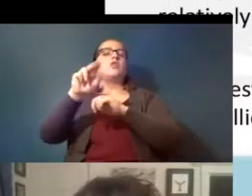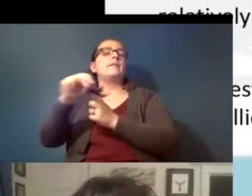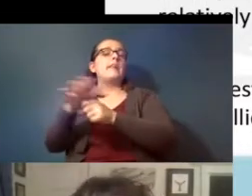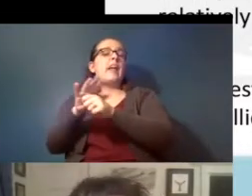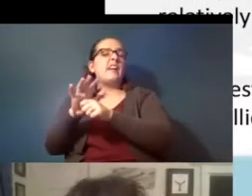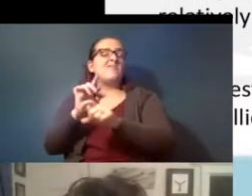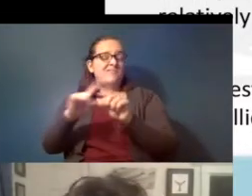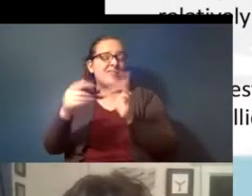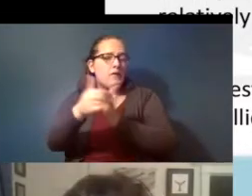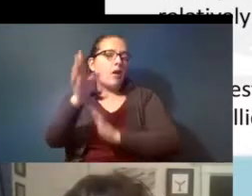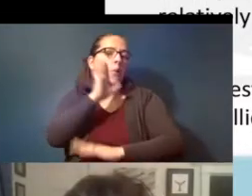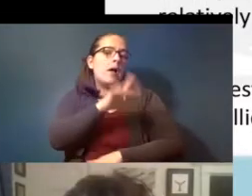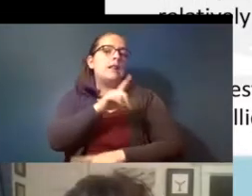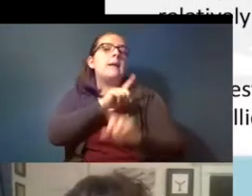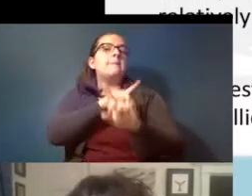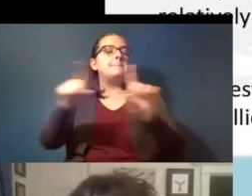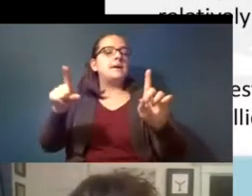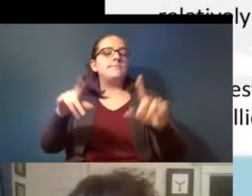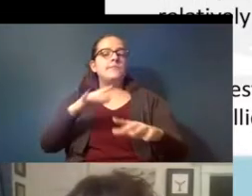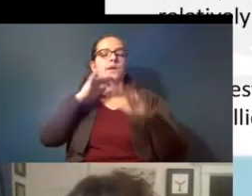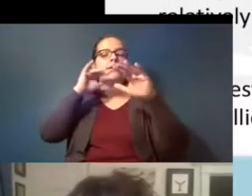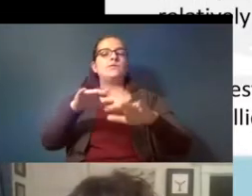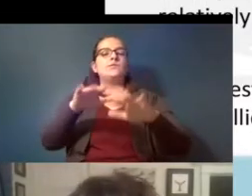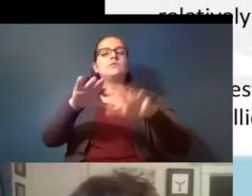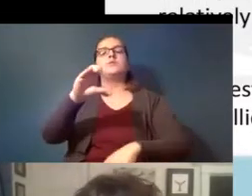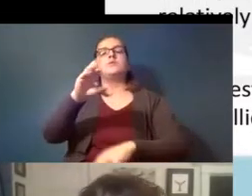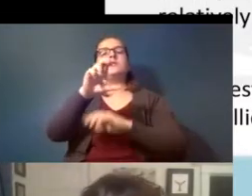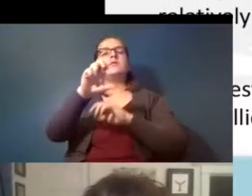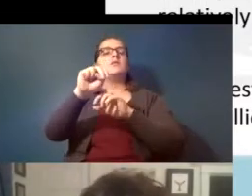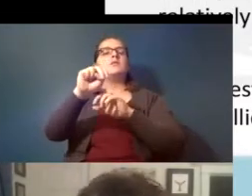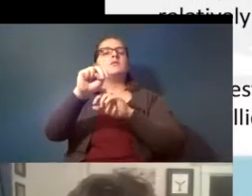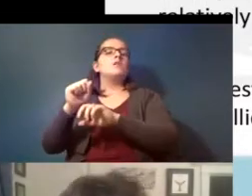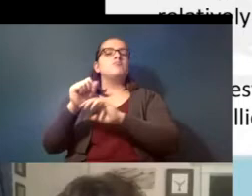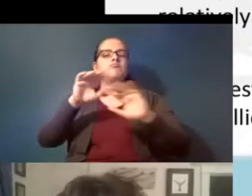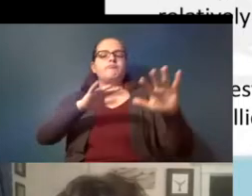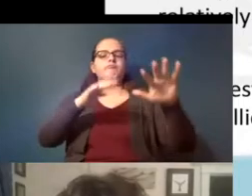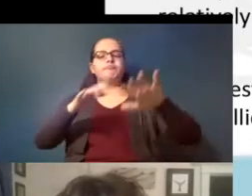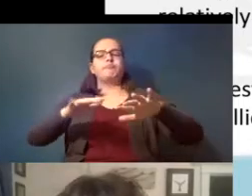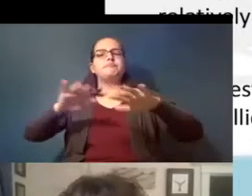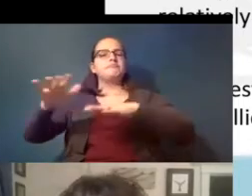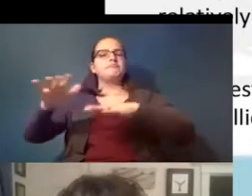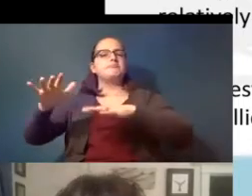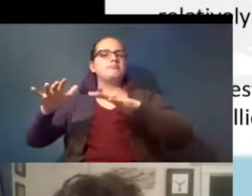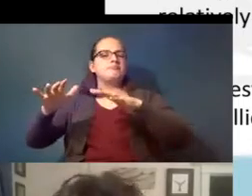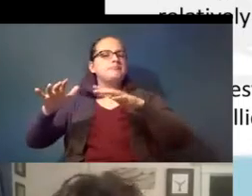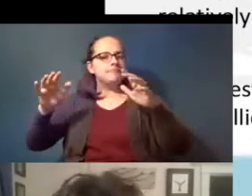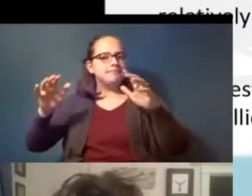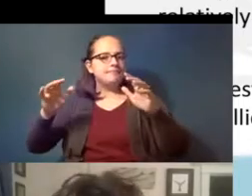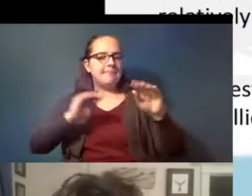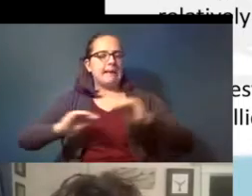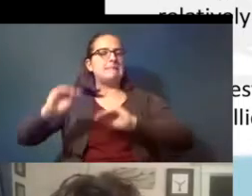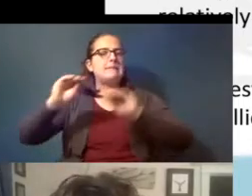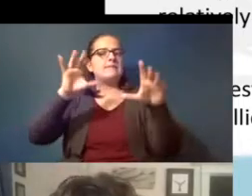ocean currents drive that distribution too and so sometimes you might see distant sites that are